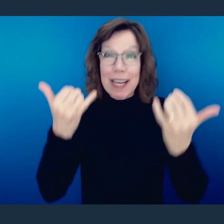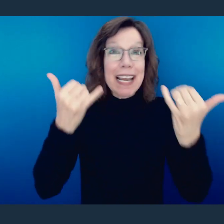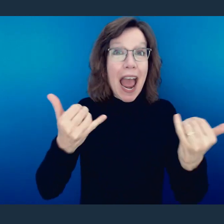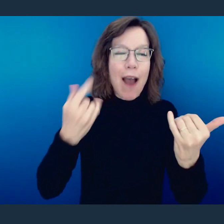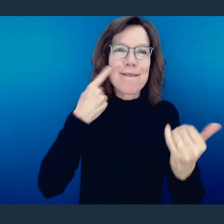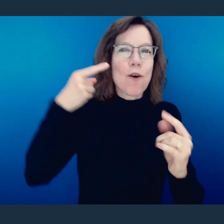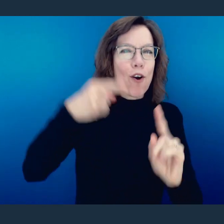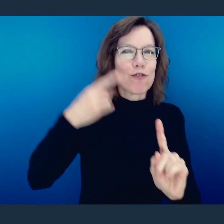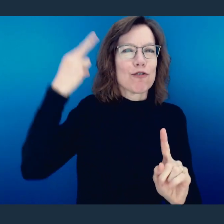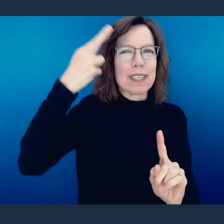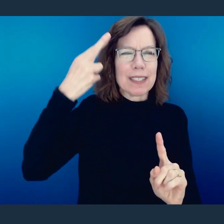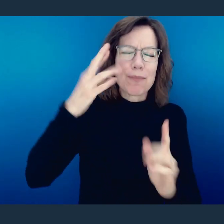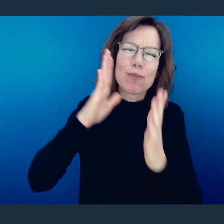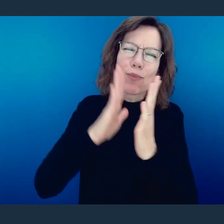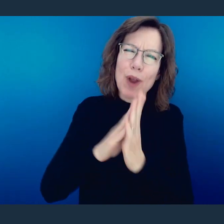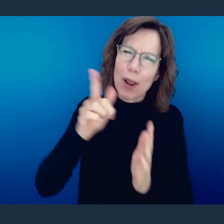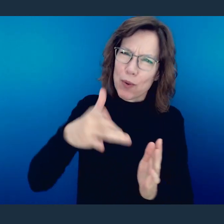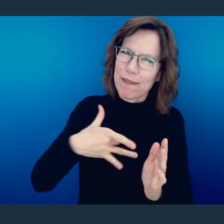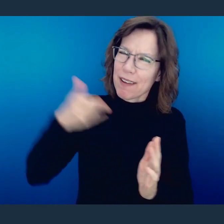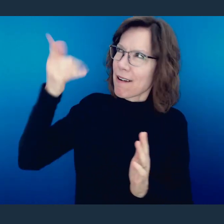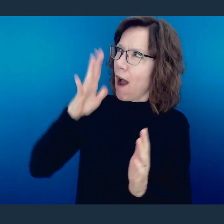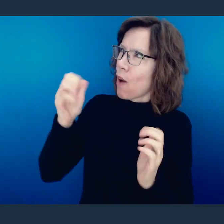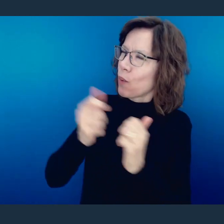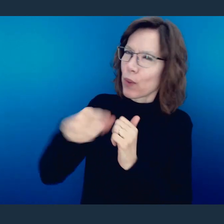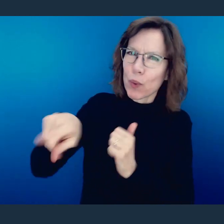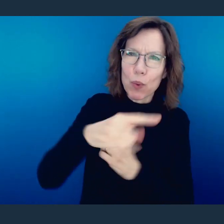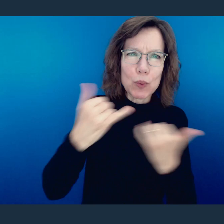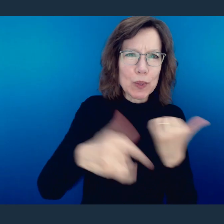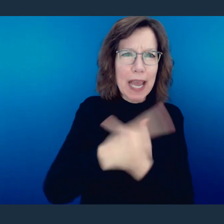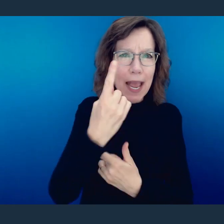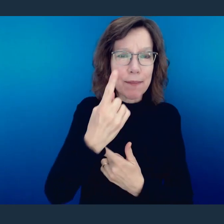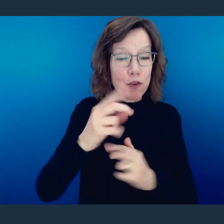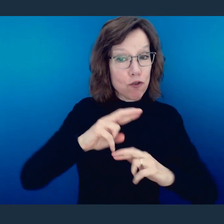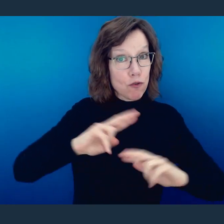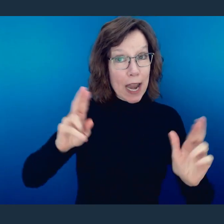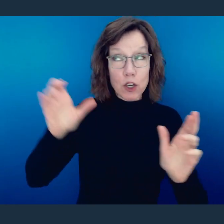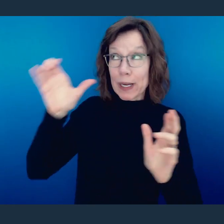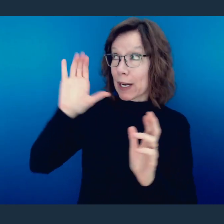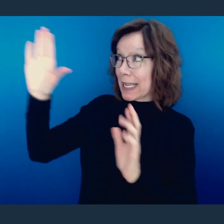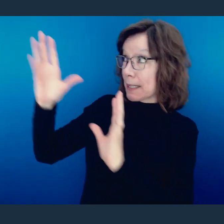now, for a reason. I pray that you feel His presence today. So as we prepare our hearts